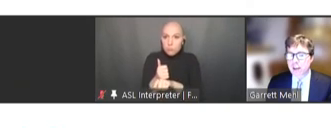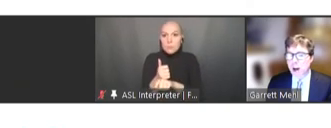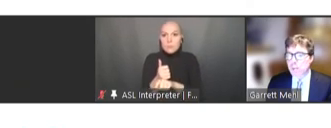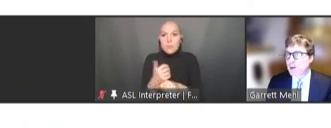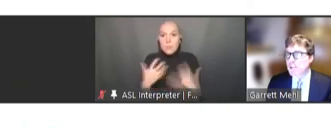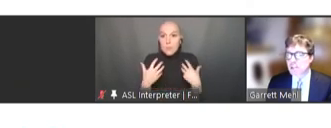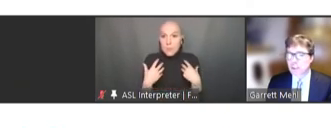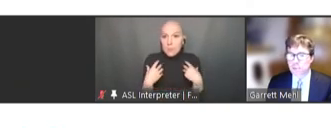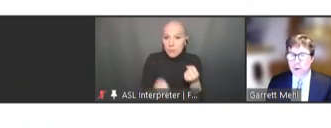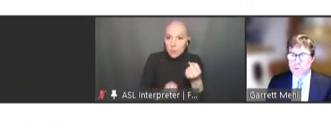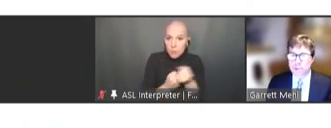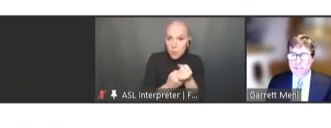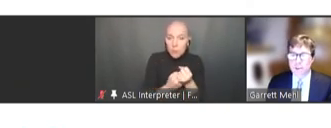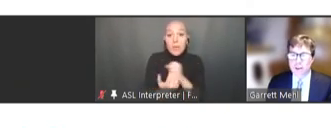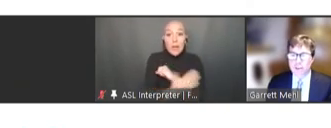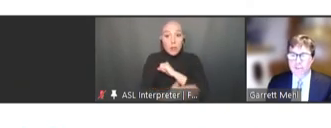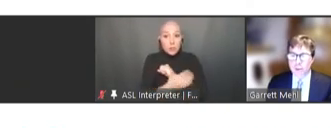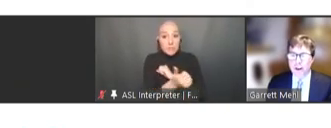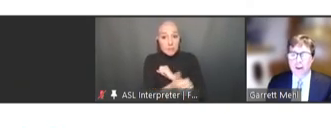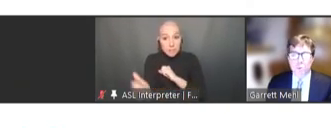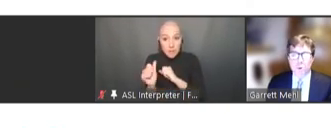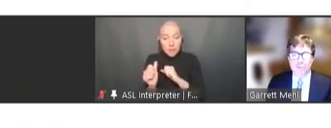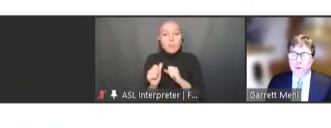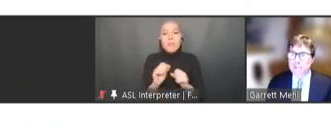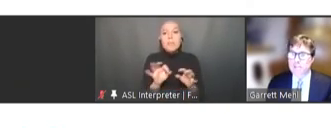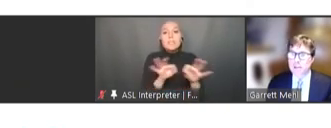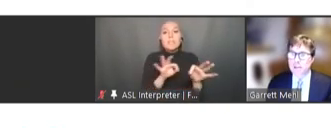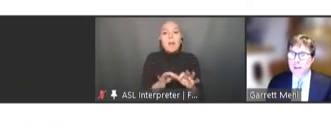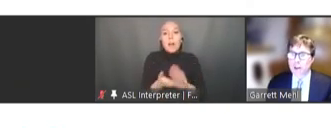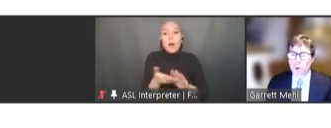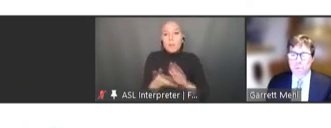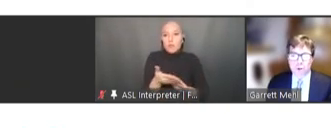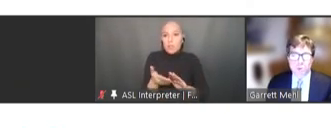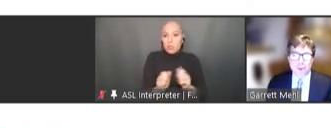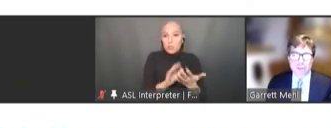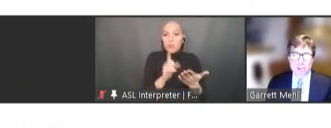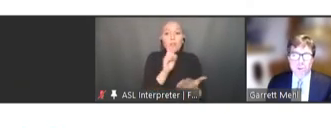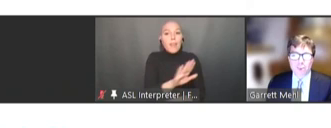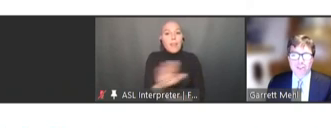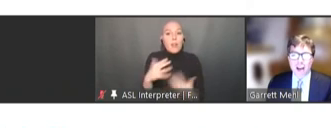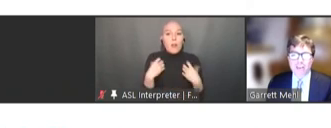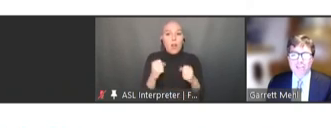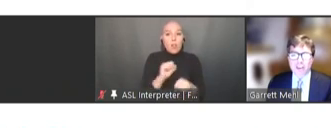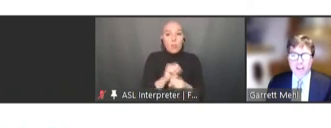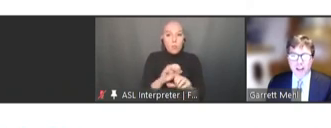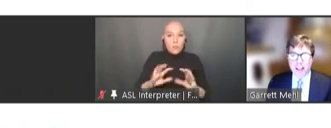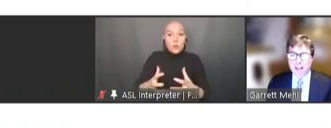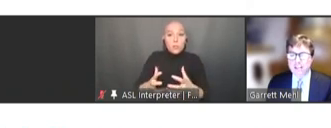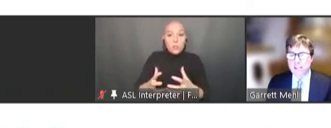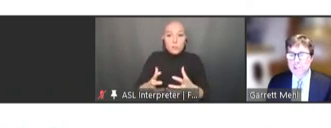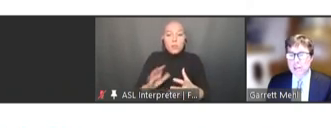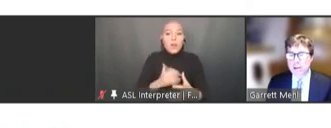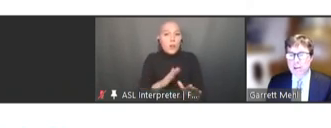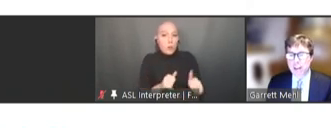operational approaches for their health workforce. We produce roughly 25 guidelines each year,